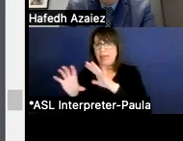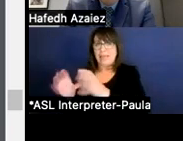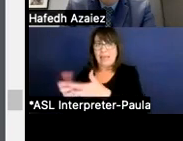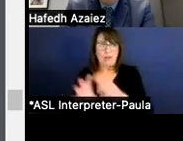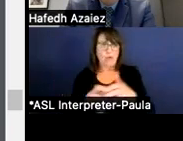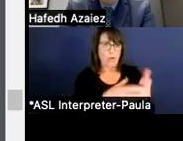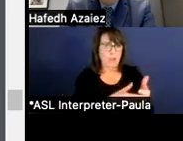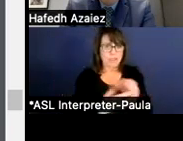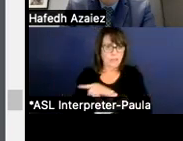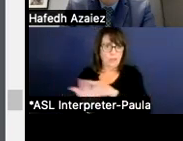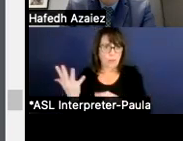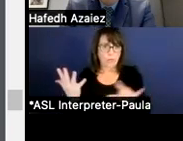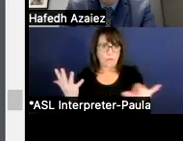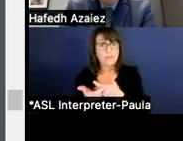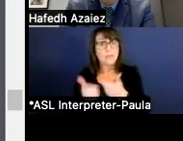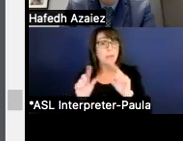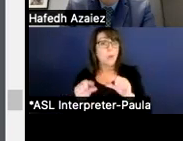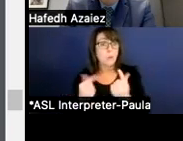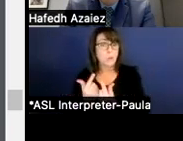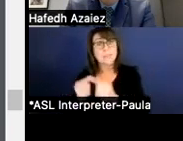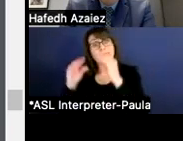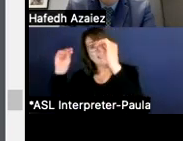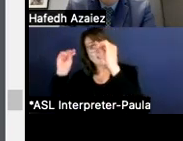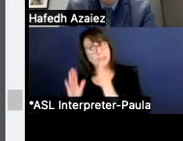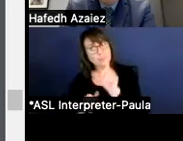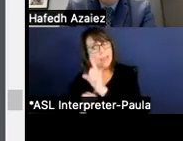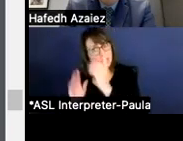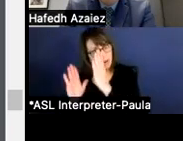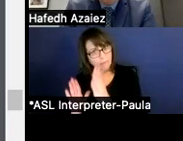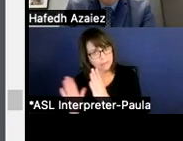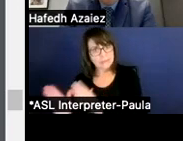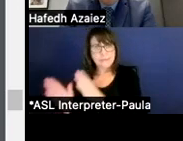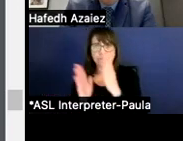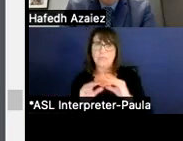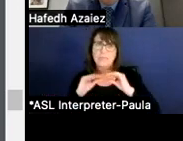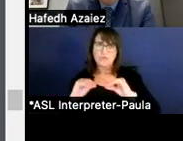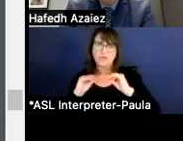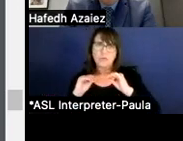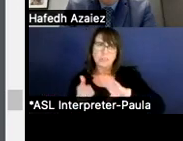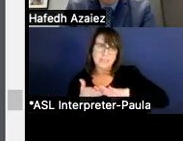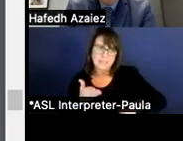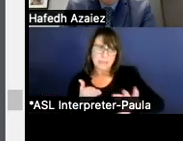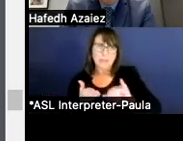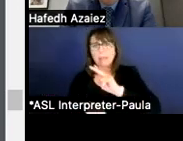of our big groups, which are our teachers and librarians, and then our instructional exempt, which would be principals, counselors,